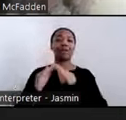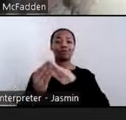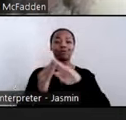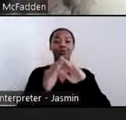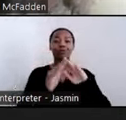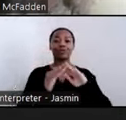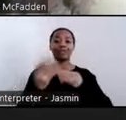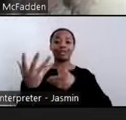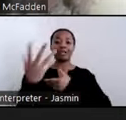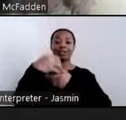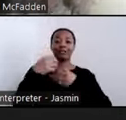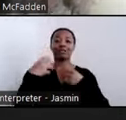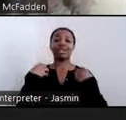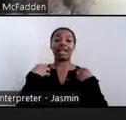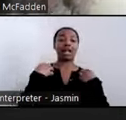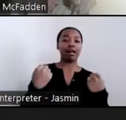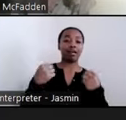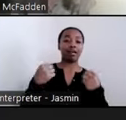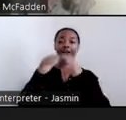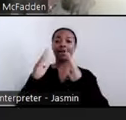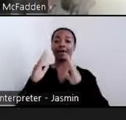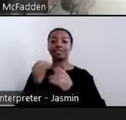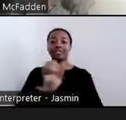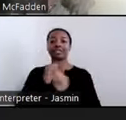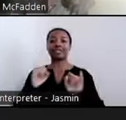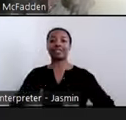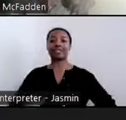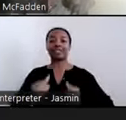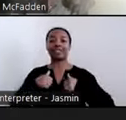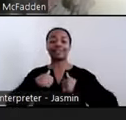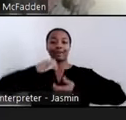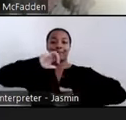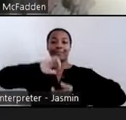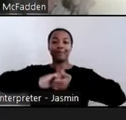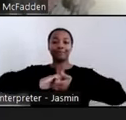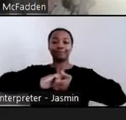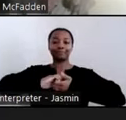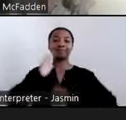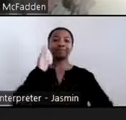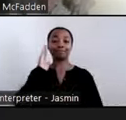Independent-Living Partnerships.” You'll be learning a lot from the presenters in a